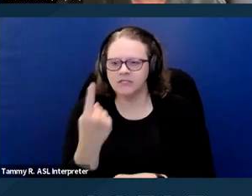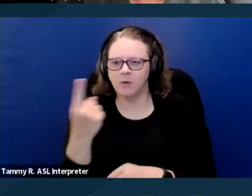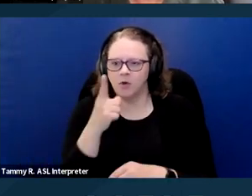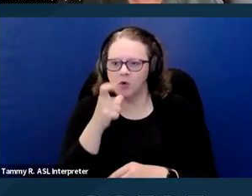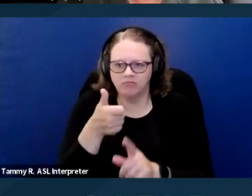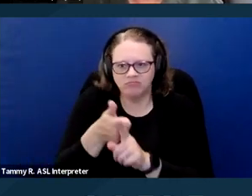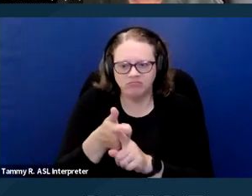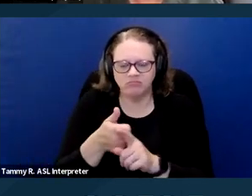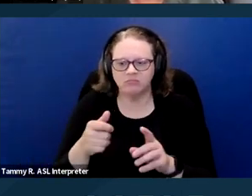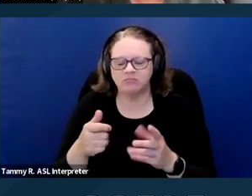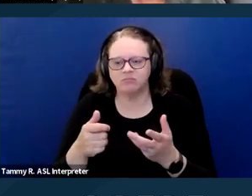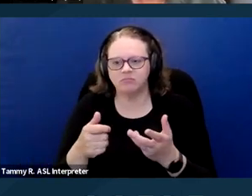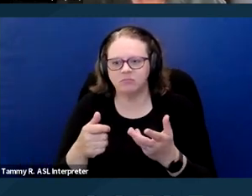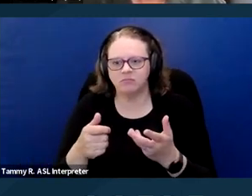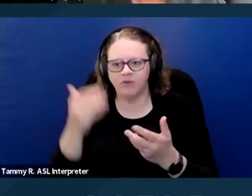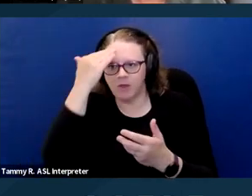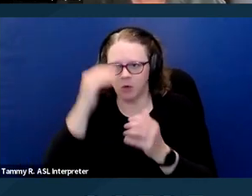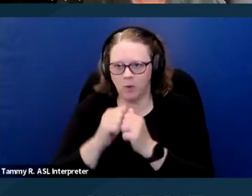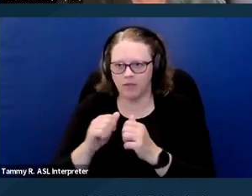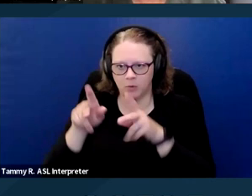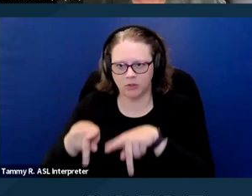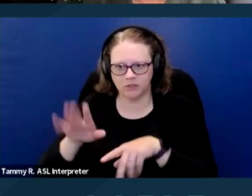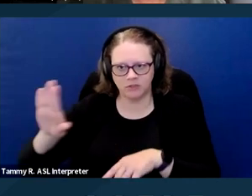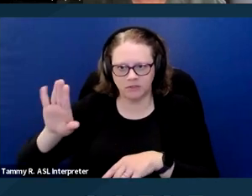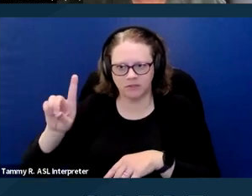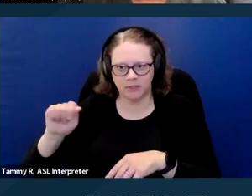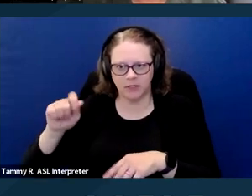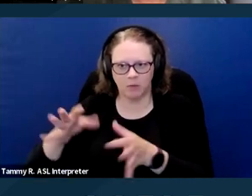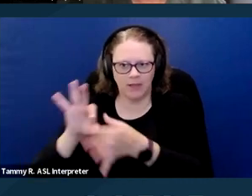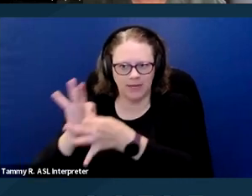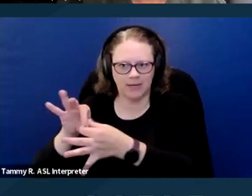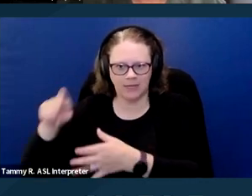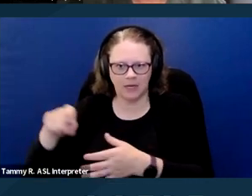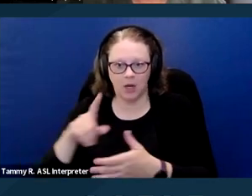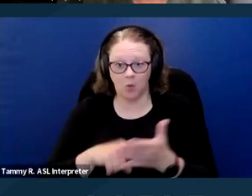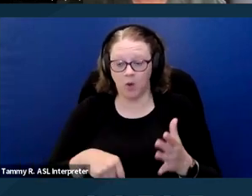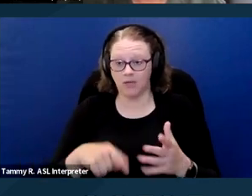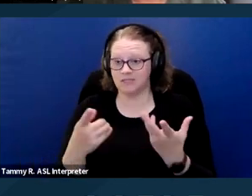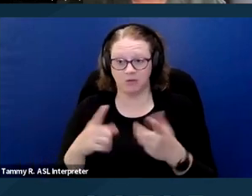and disability related needs. What is going to be reliable or sufficient is going to be determined